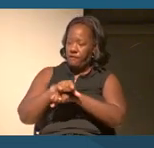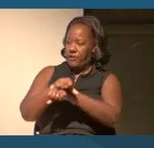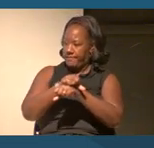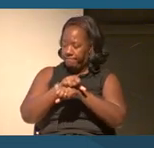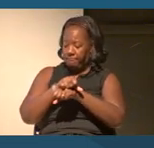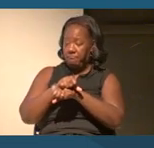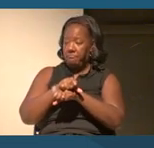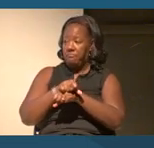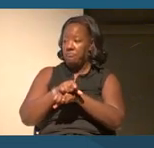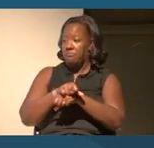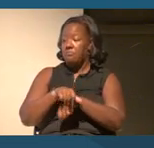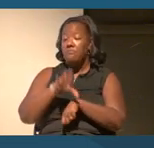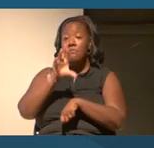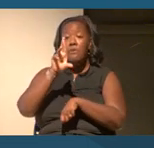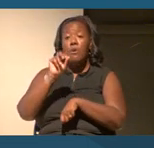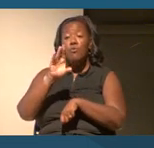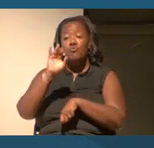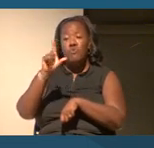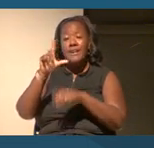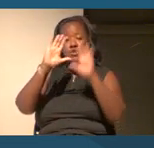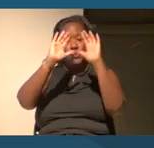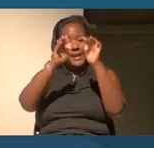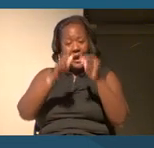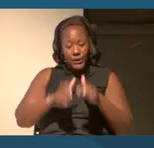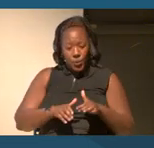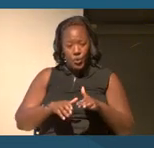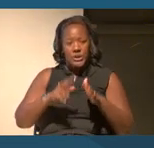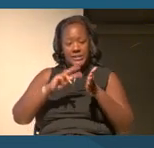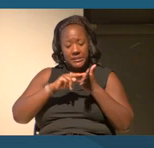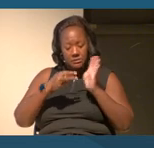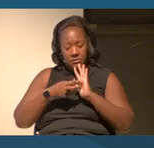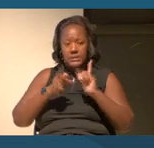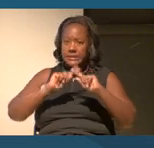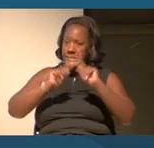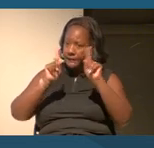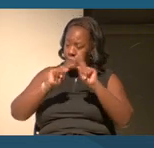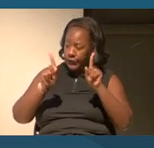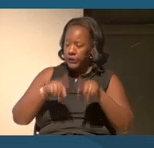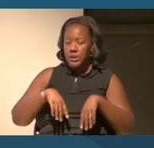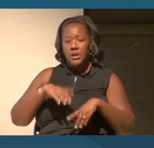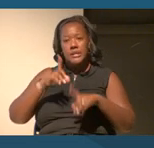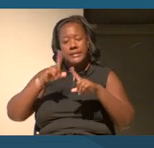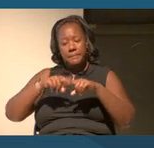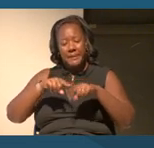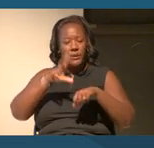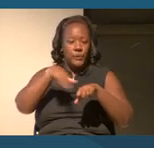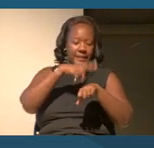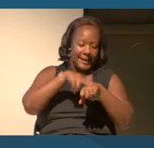Although racial categories and terminologies differ region to region, nation to nation,